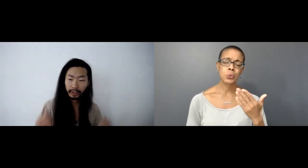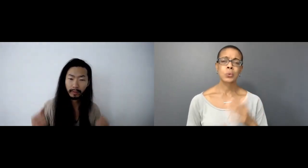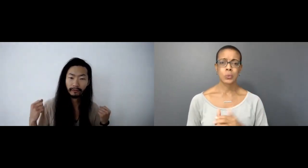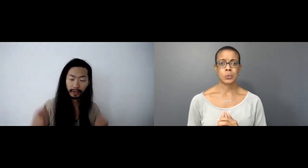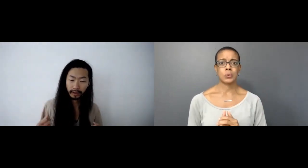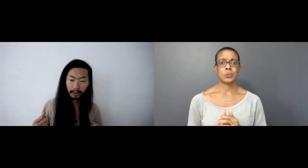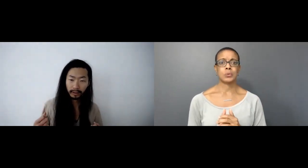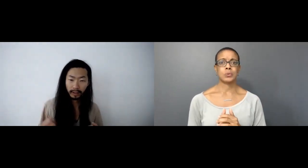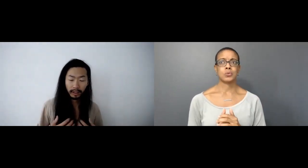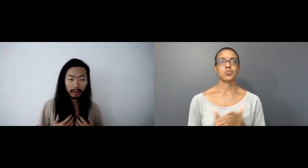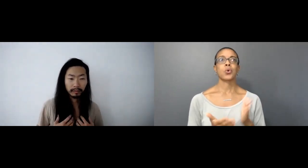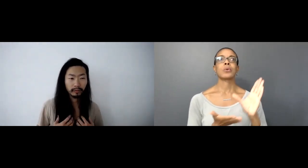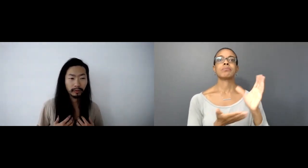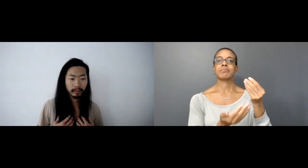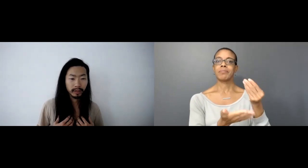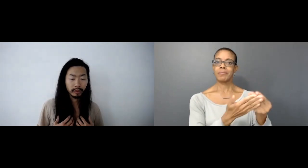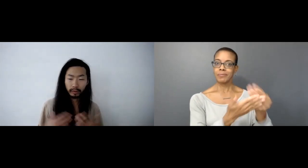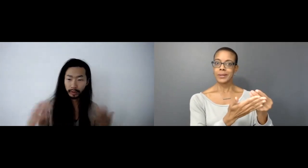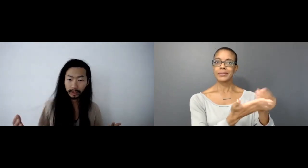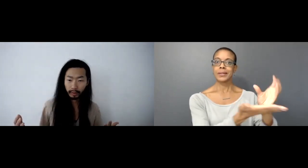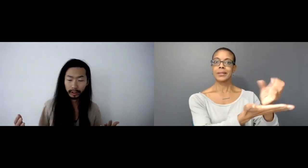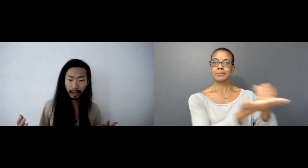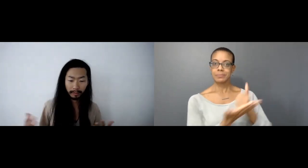enough funding for me to do this project